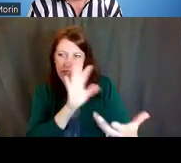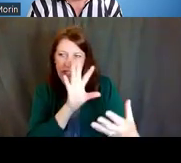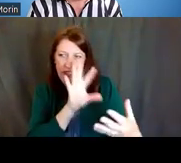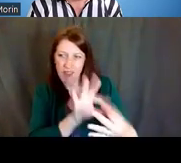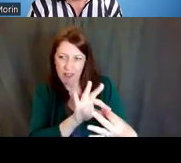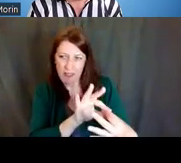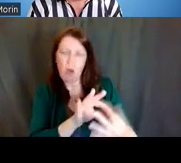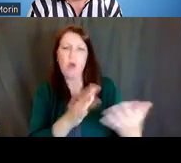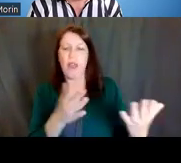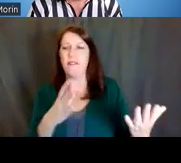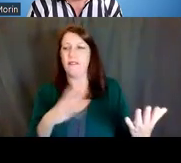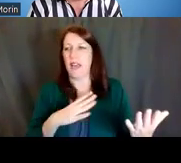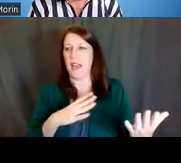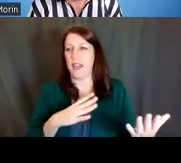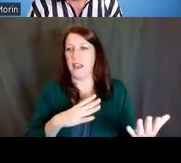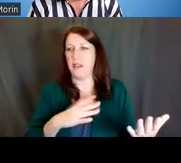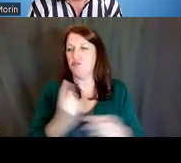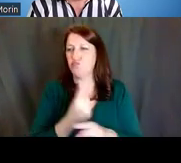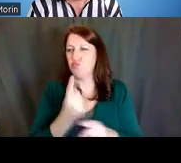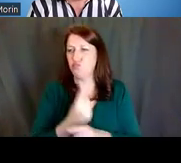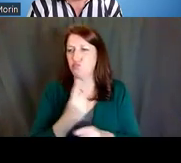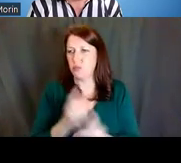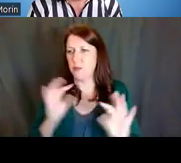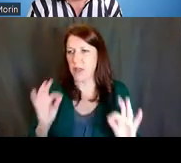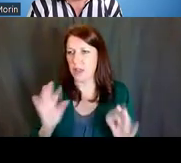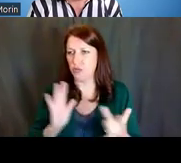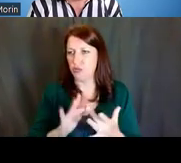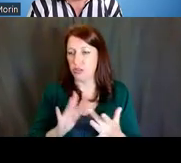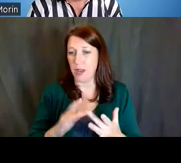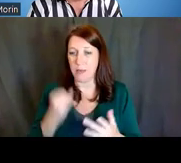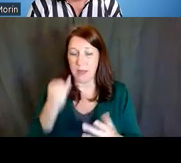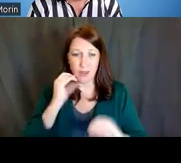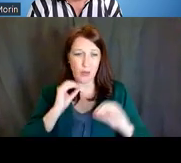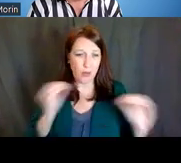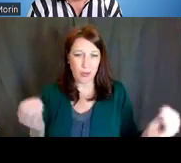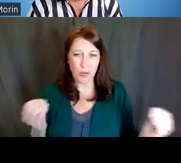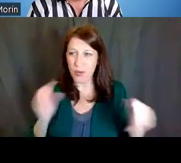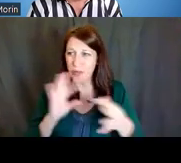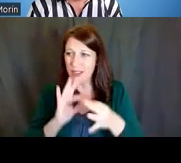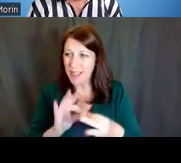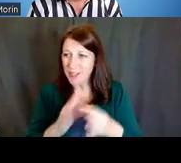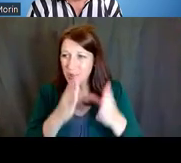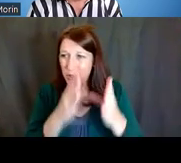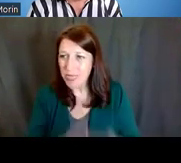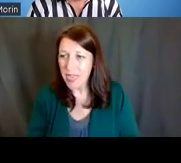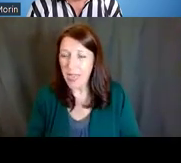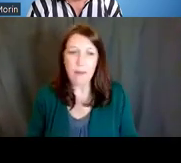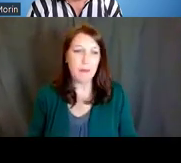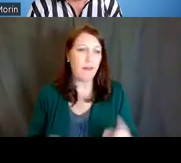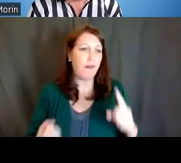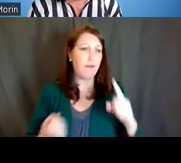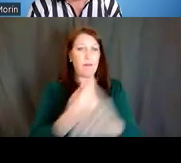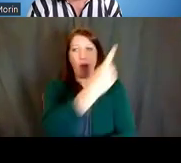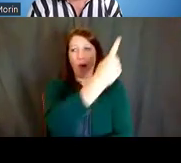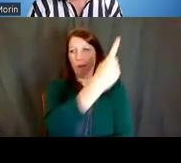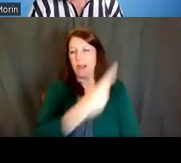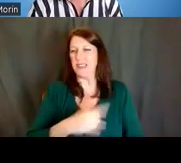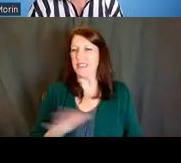And so that would be appropriate. But if you don't have any relationship and you're not quite sure, I think your email needs to begin